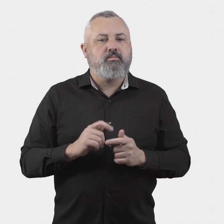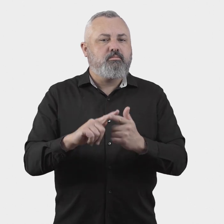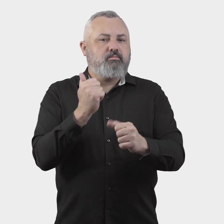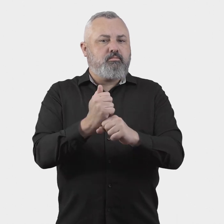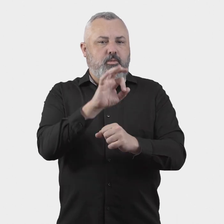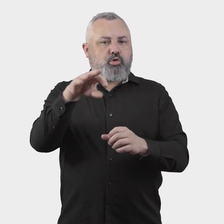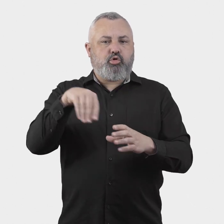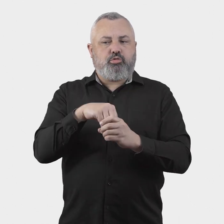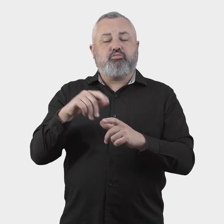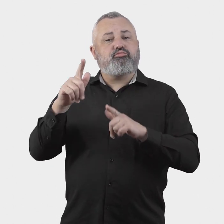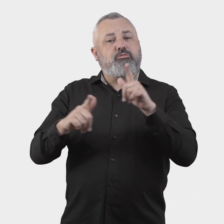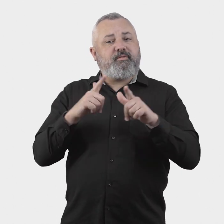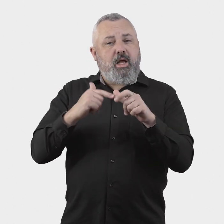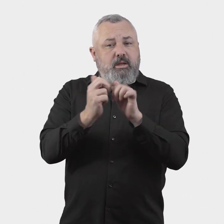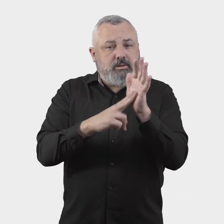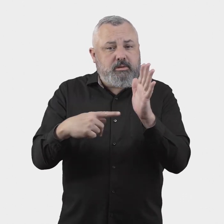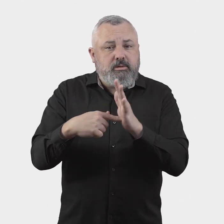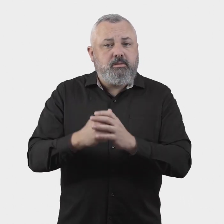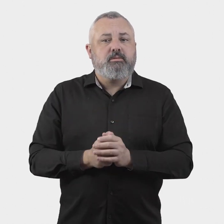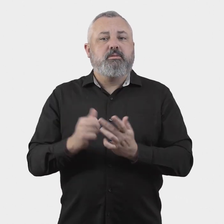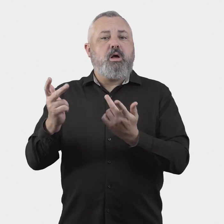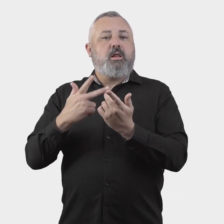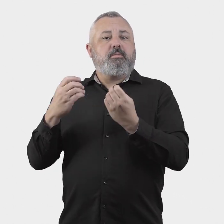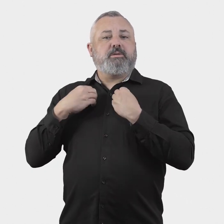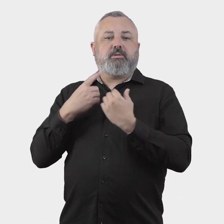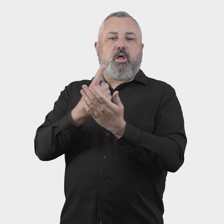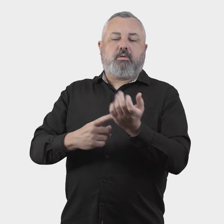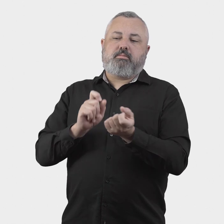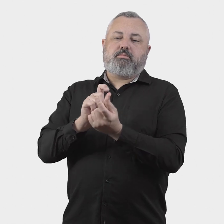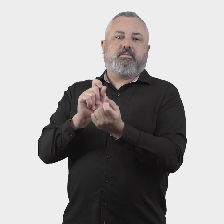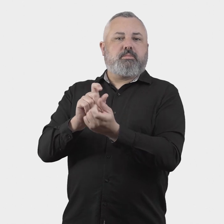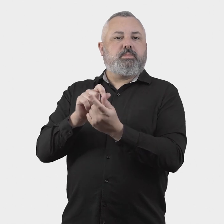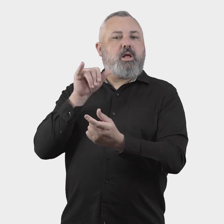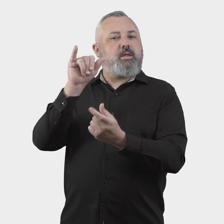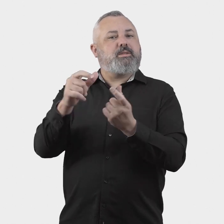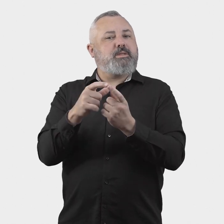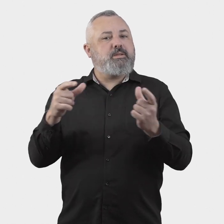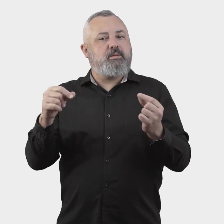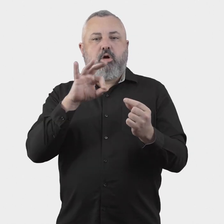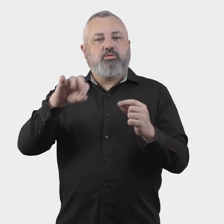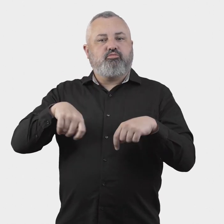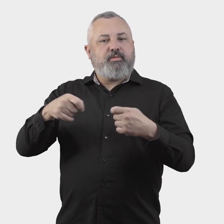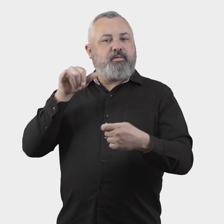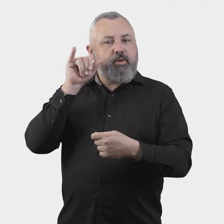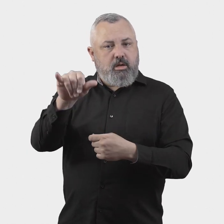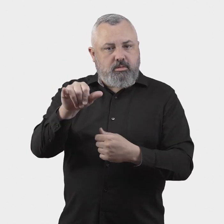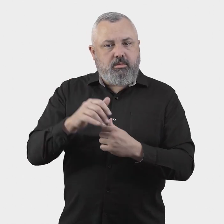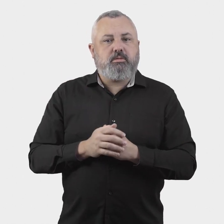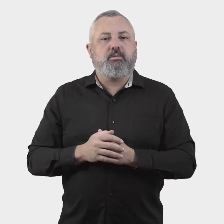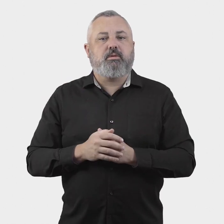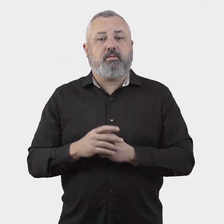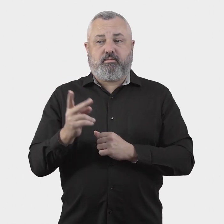The government does not propose that travel agents and other third parties that sell aviation services will